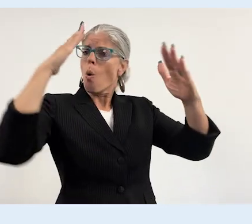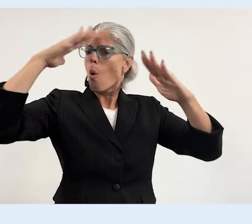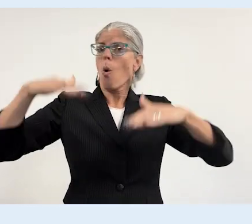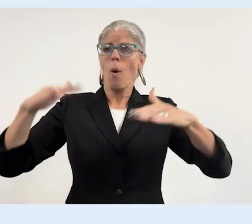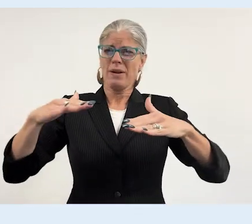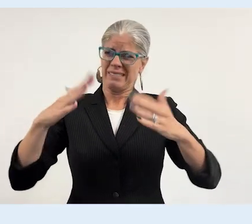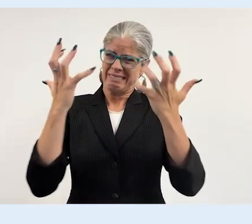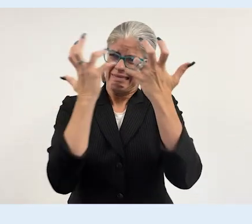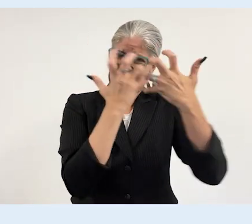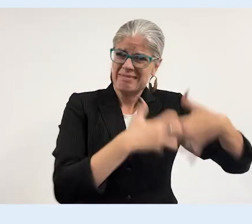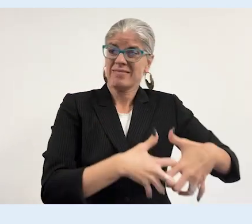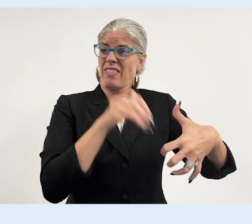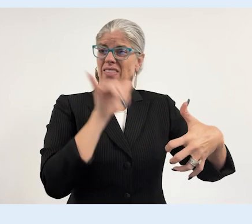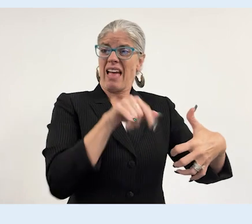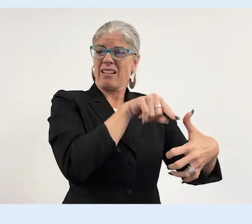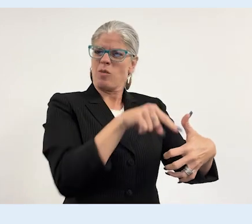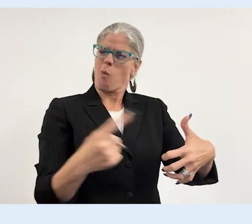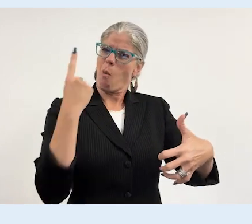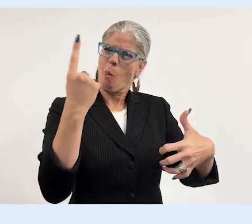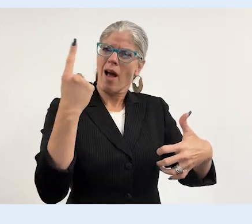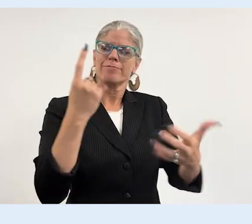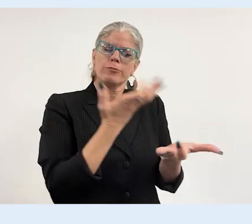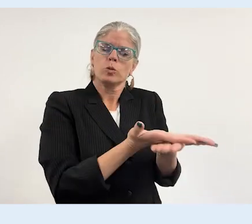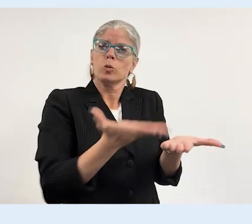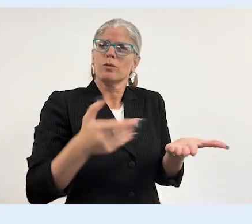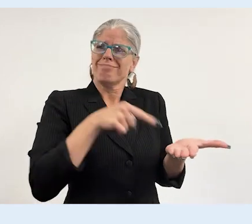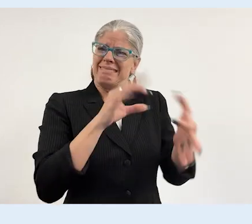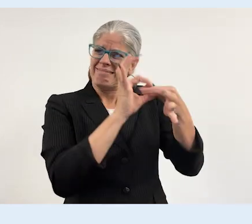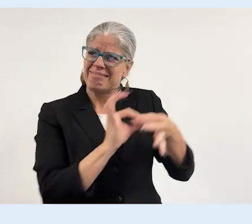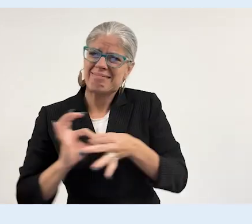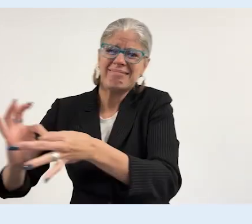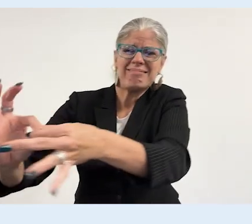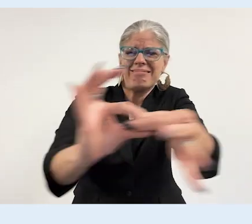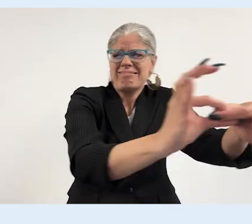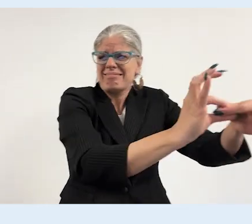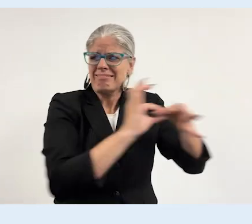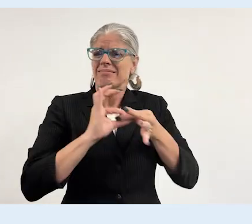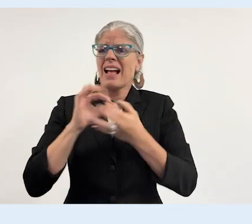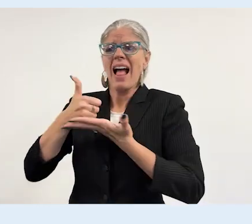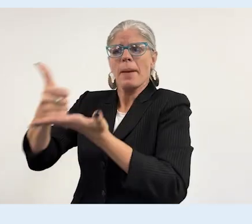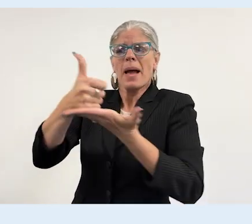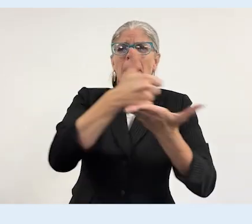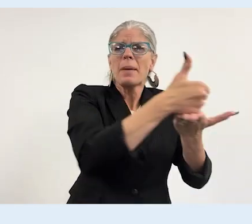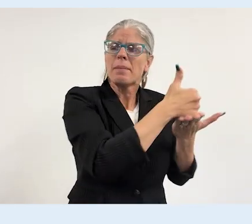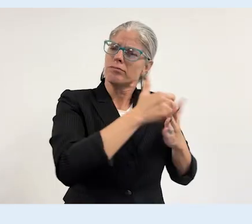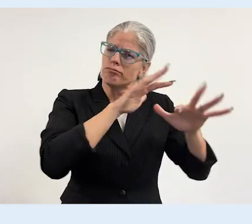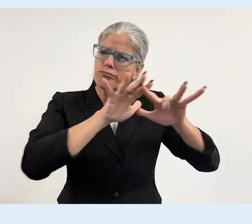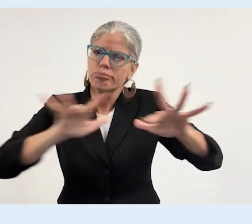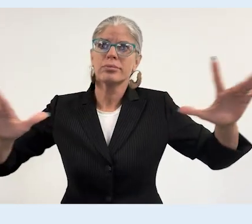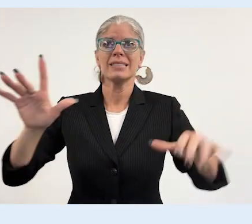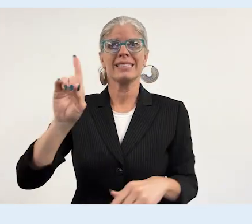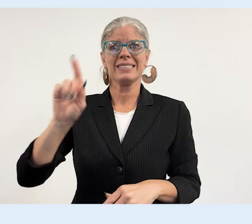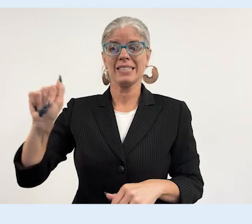organizations be fully accessible for disabled people, disabled customers, disabled employees,